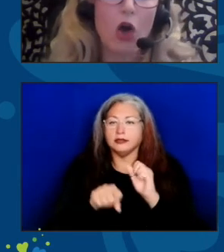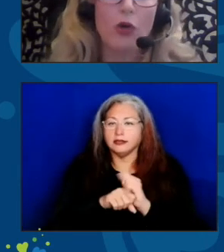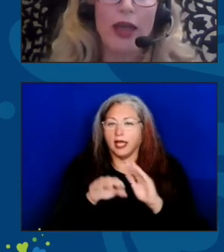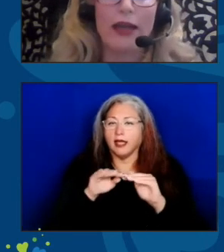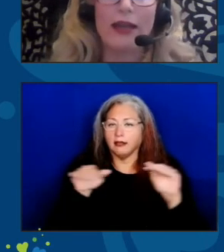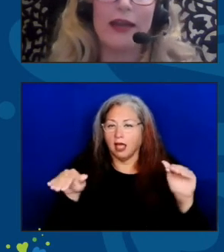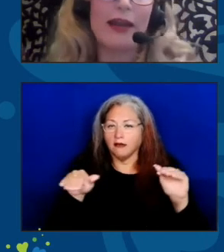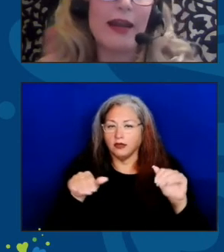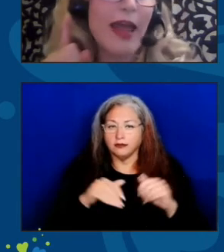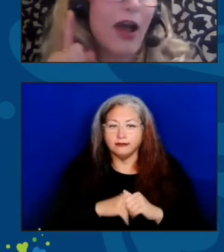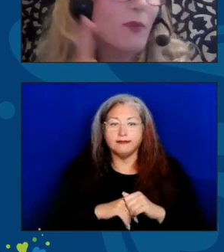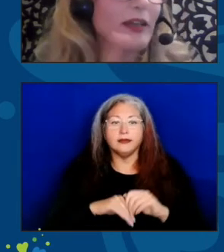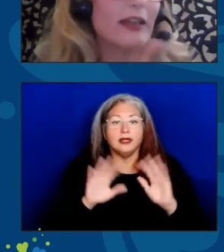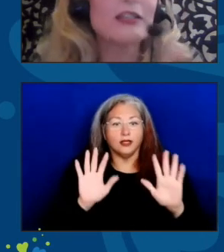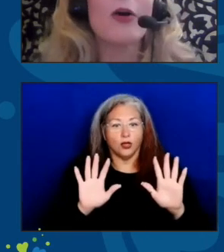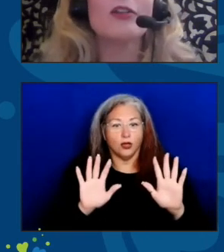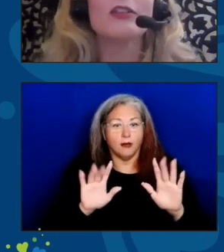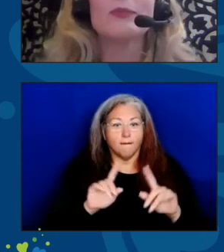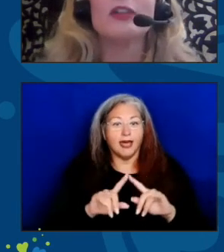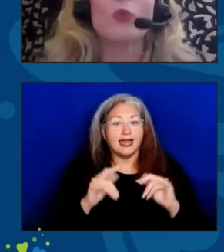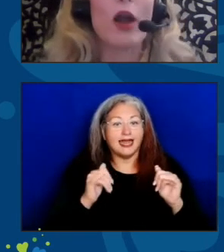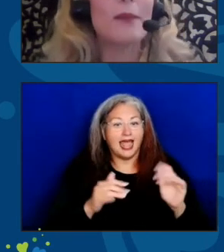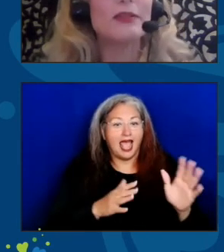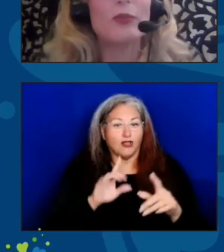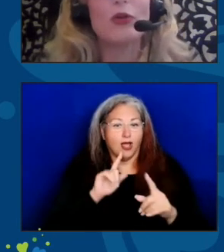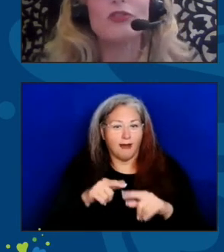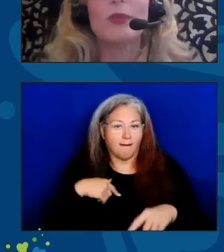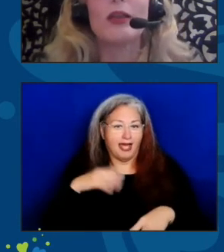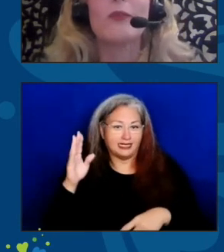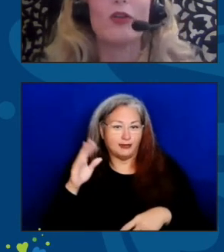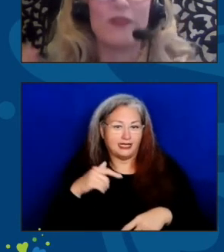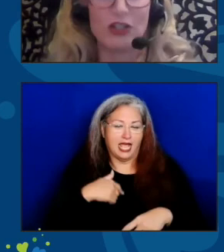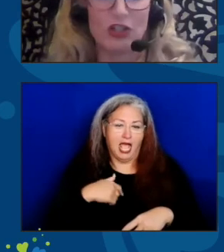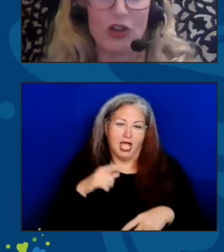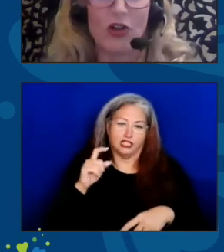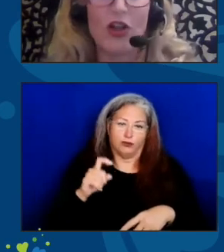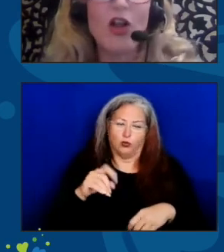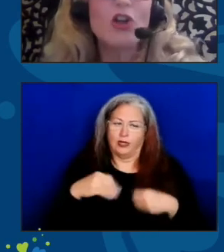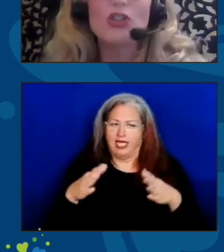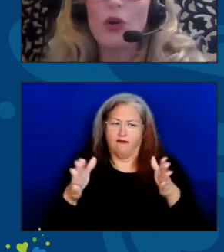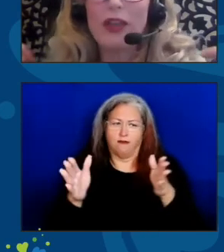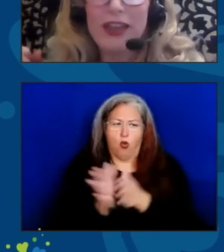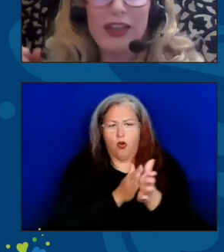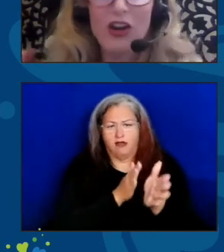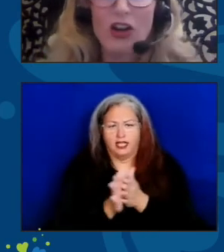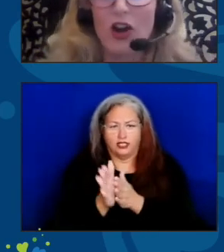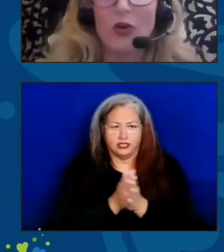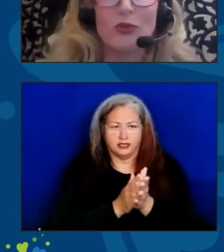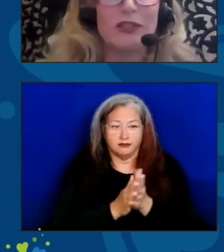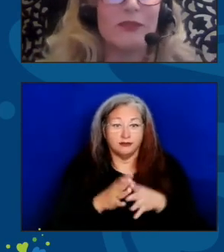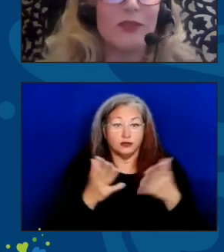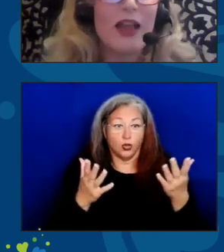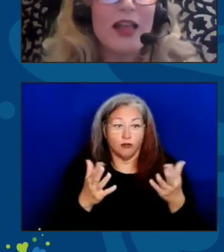Okay. Now, I'm going to get to the part of the speech where I'm supposed to be motivational. So here goes.